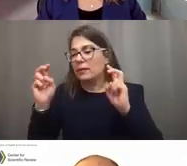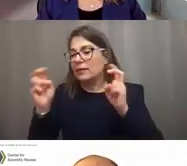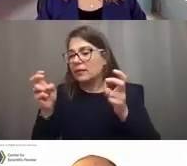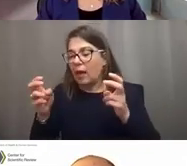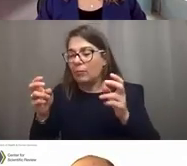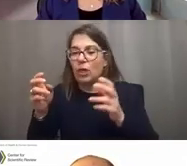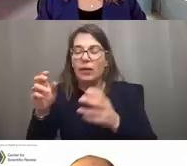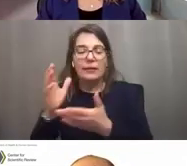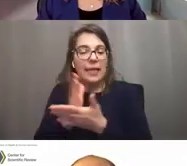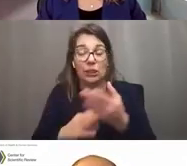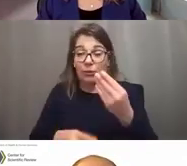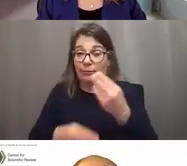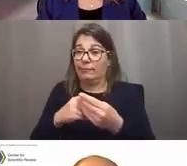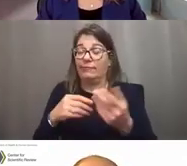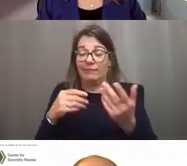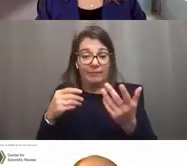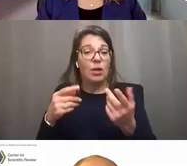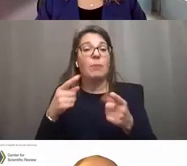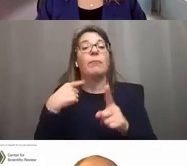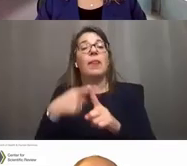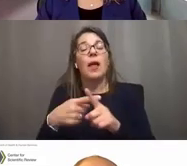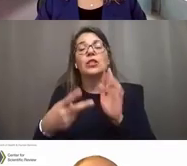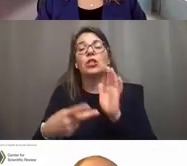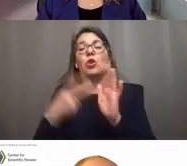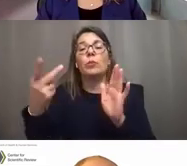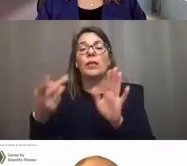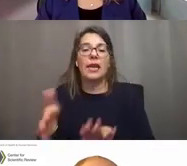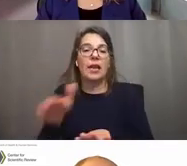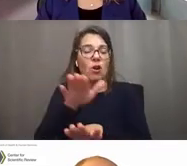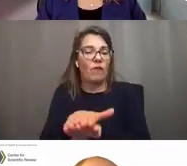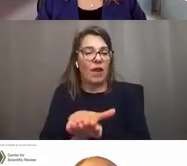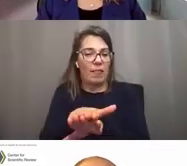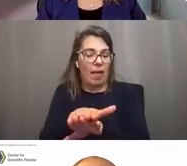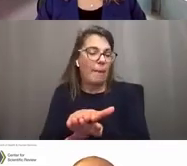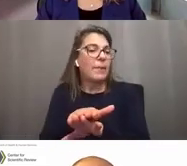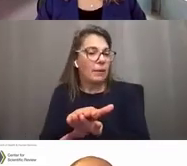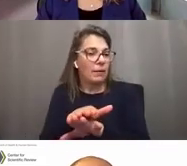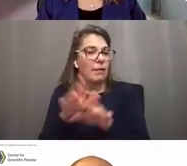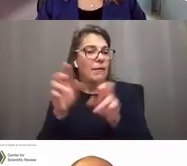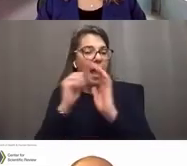We also look for duplicate and overlapping applications. The NIH really wants to support great science,